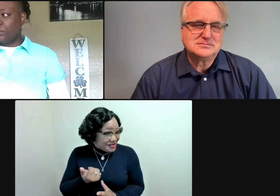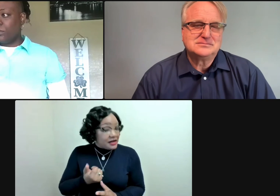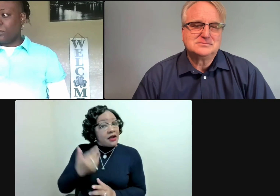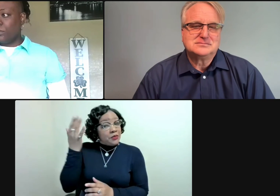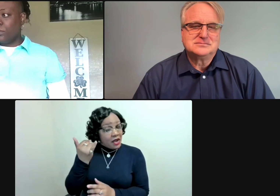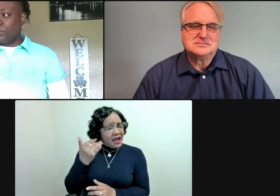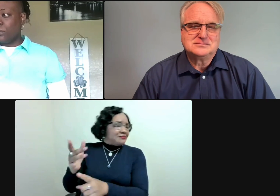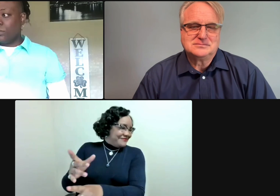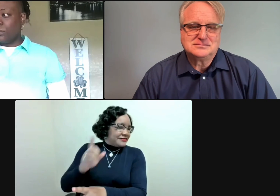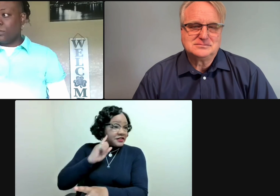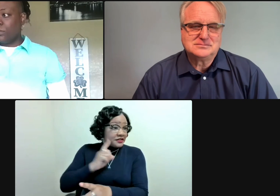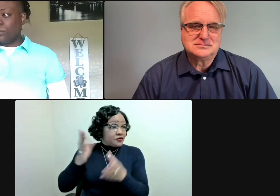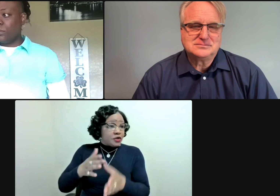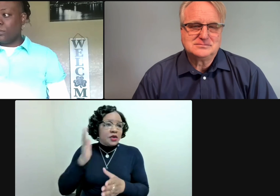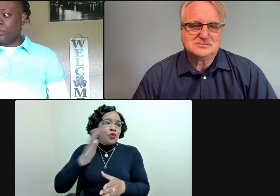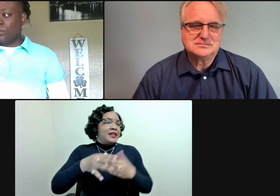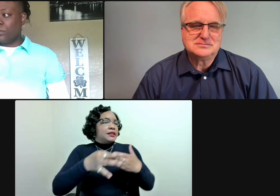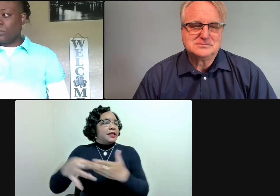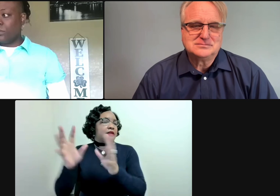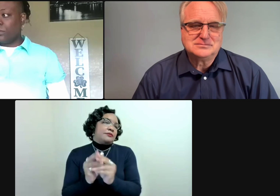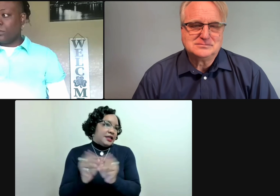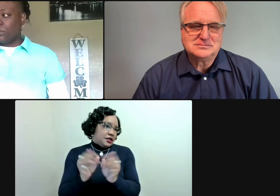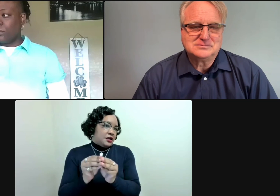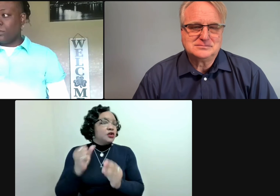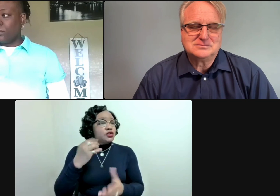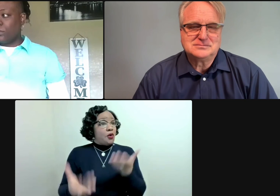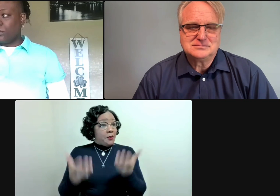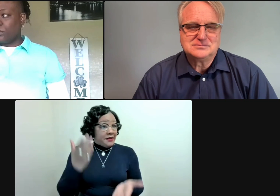this model because this person is leading the meeting.